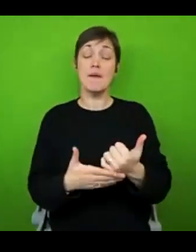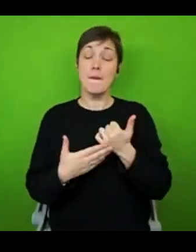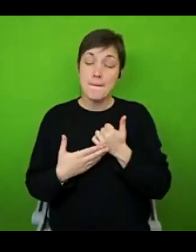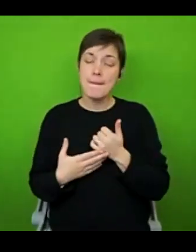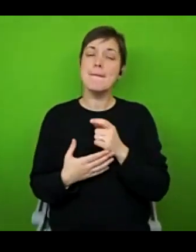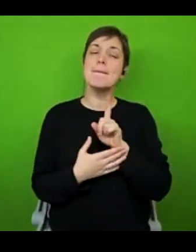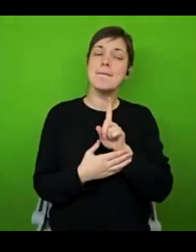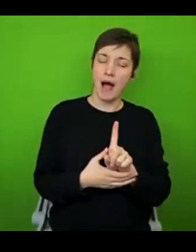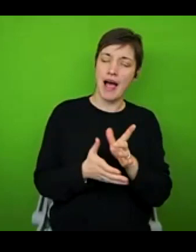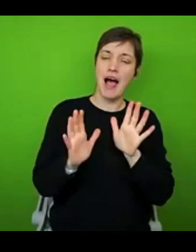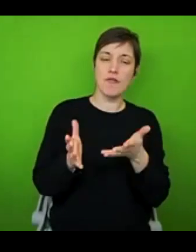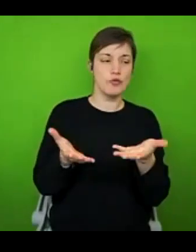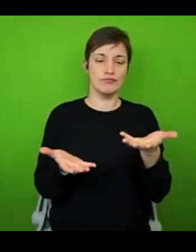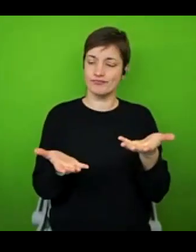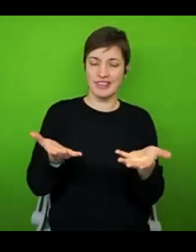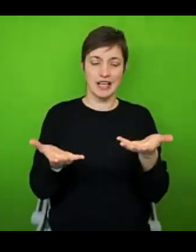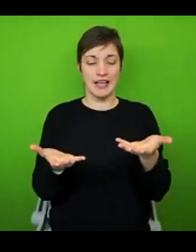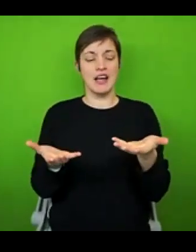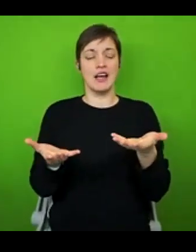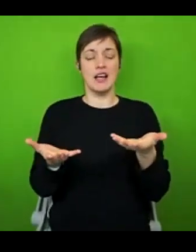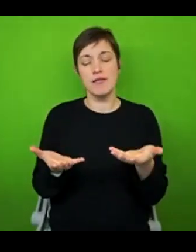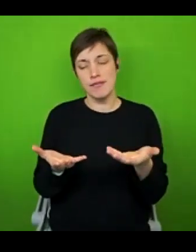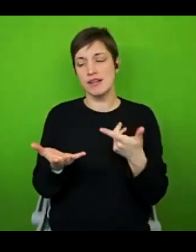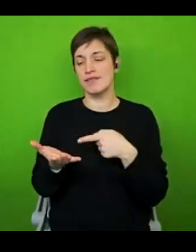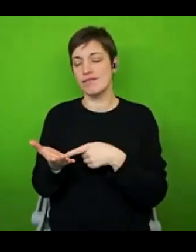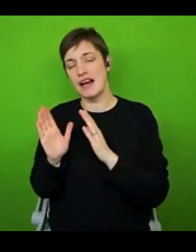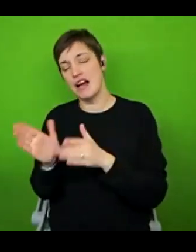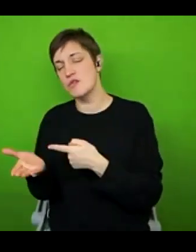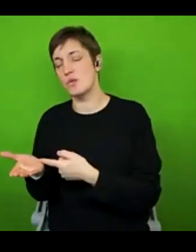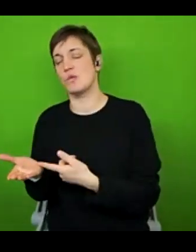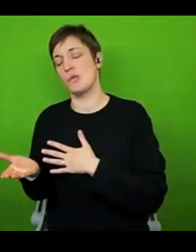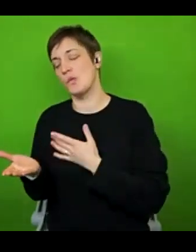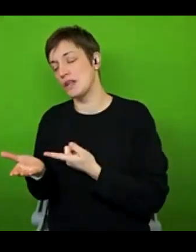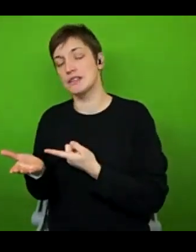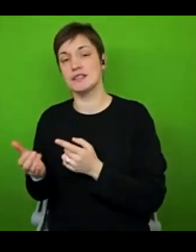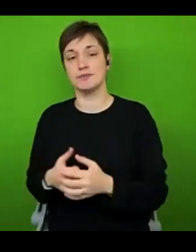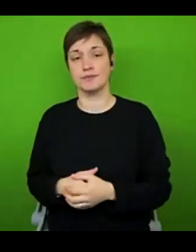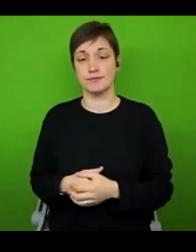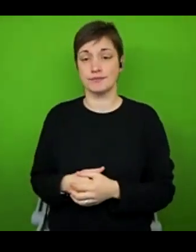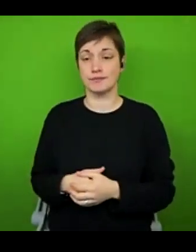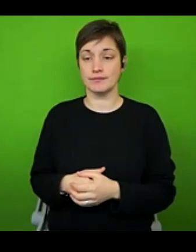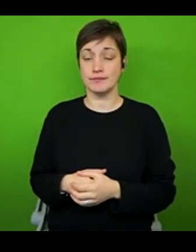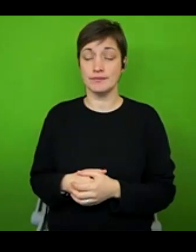make compromises in terms of my own happiness and fulfilment. I'm just going to let a couple more people in.